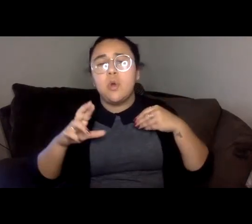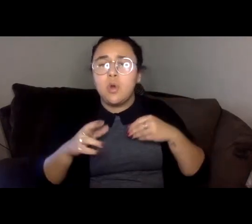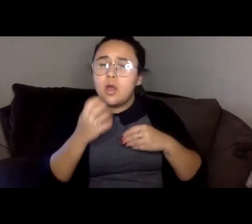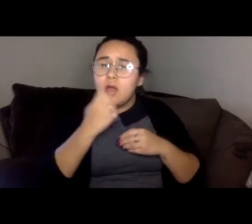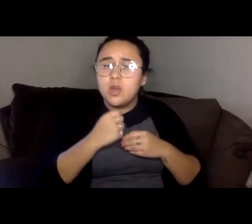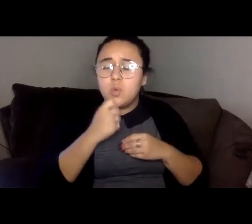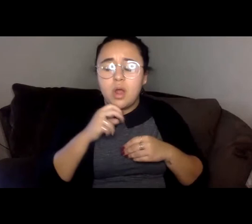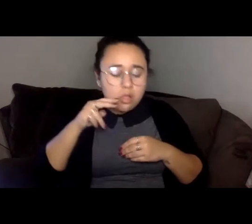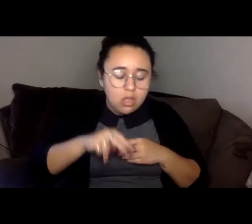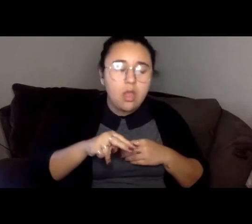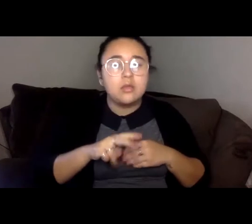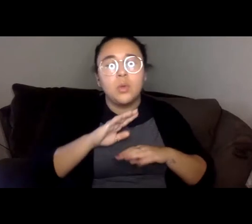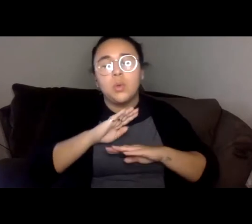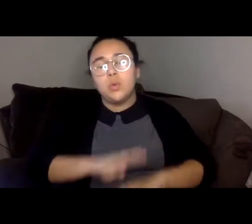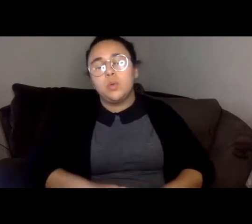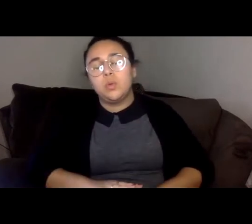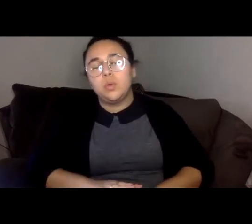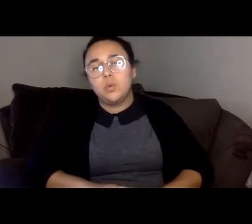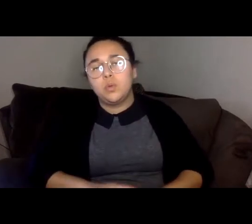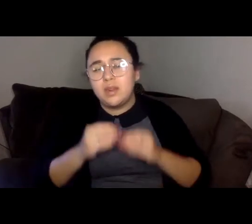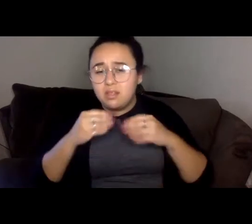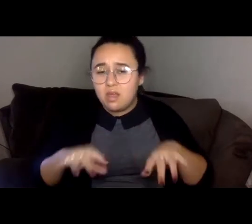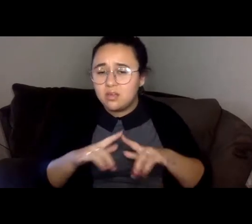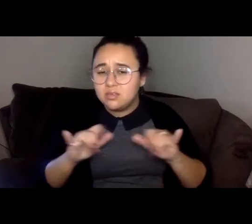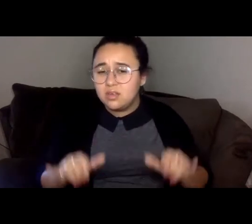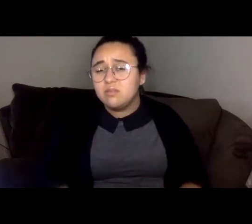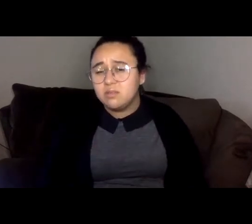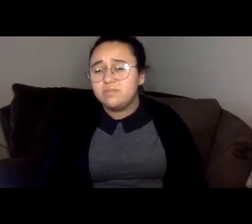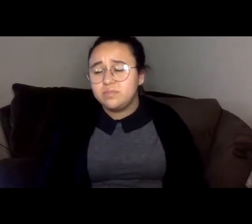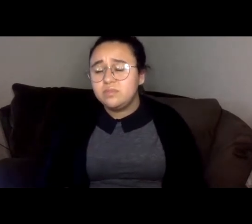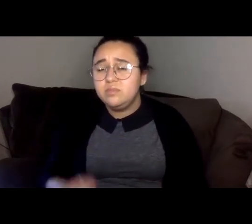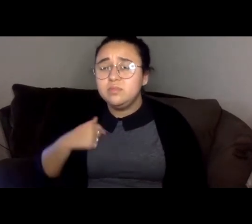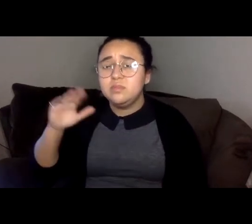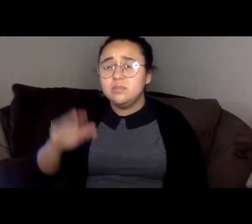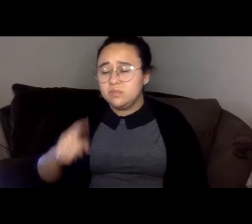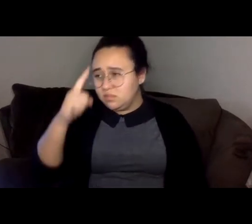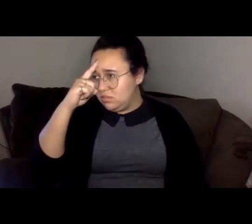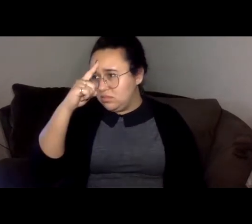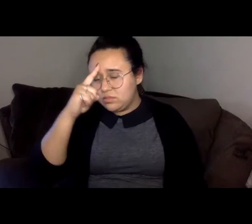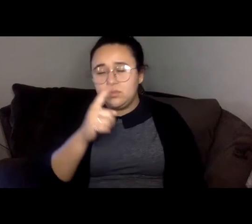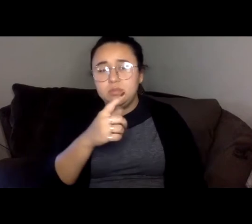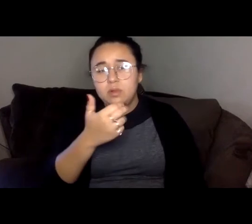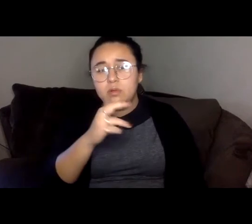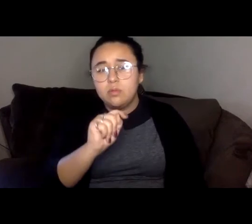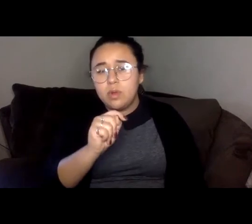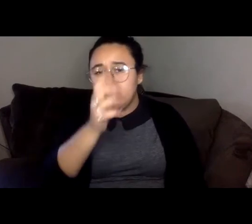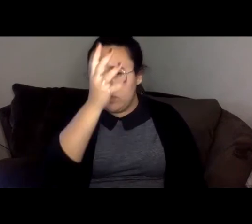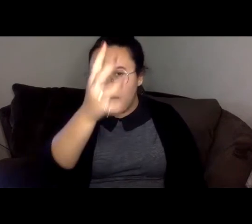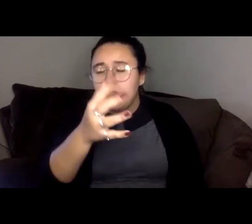and a loss. As a child I completed my great grandfather's body in his trunk of possessions and imagined